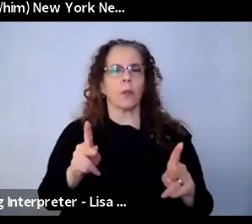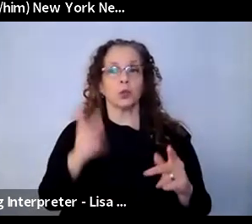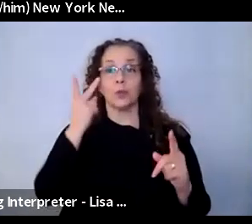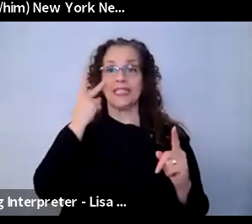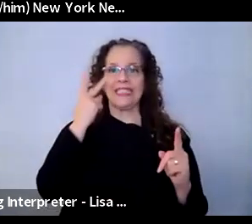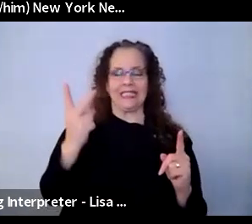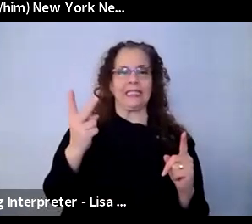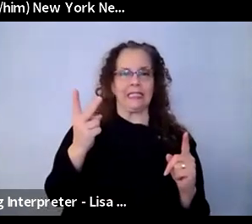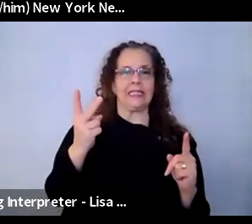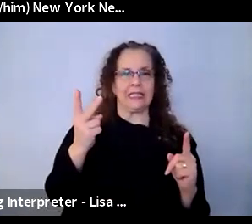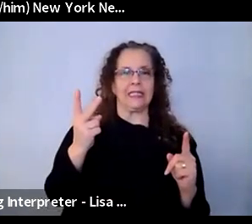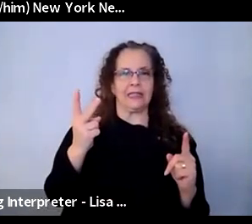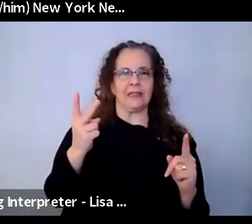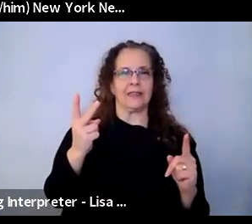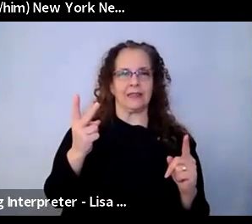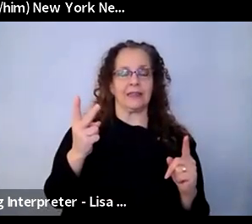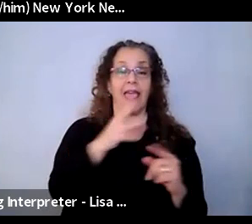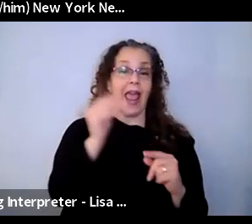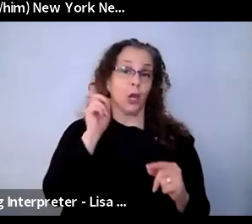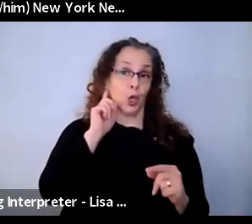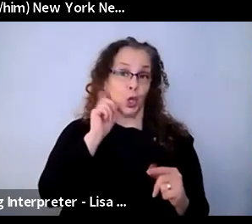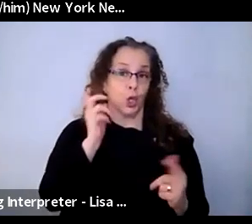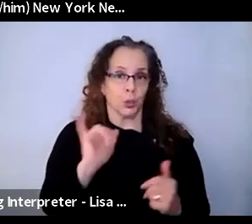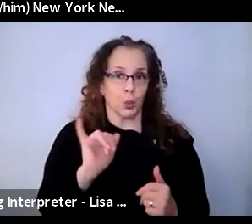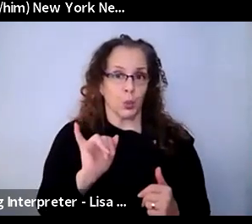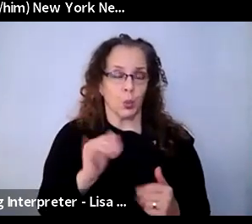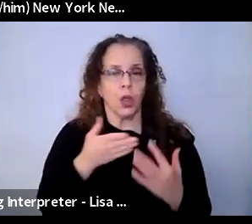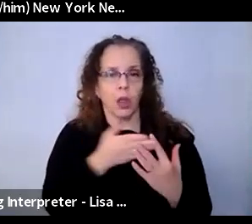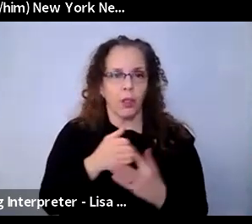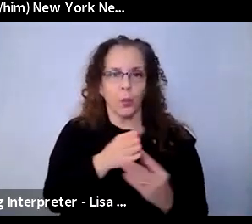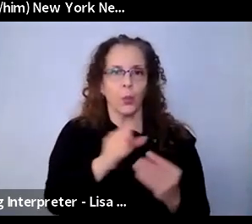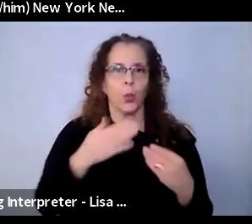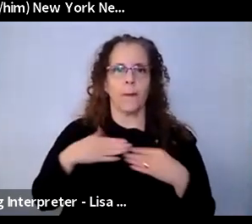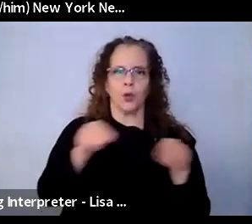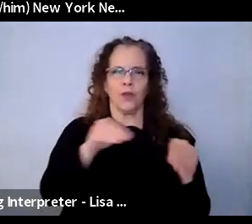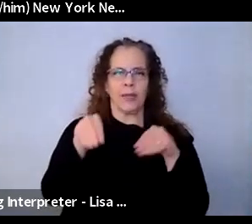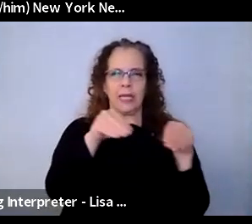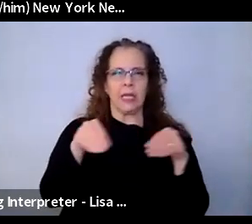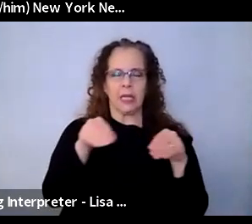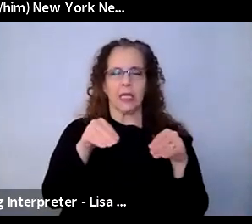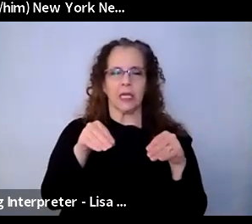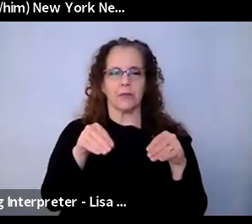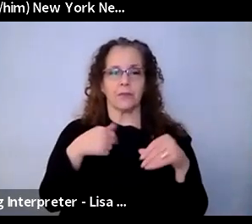well, and heard, right, through movement. And I use two screens